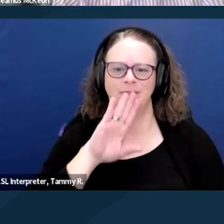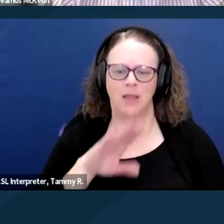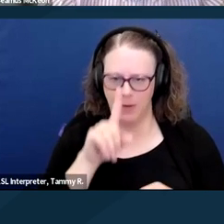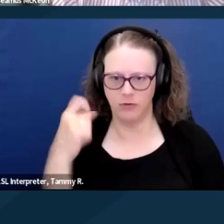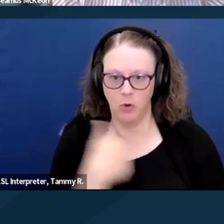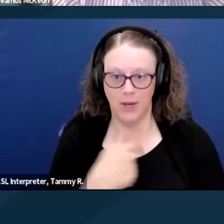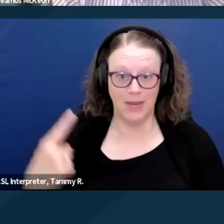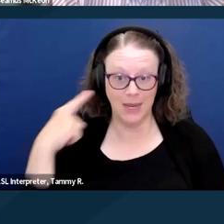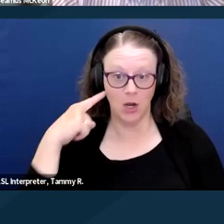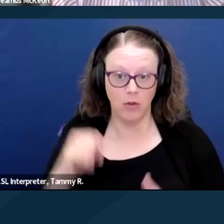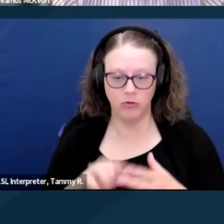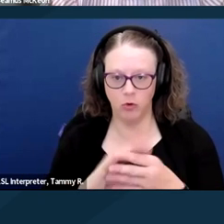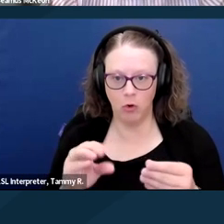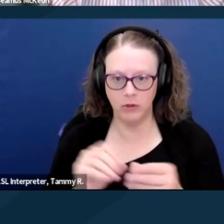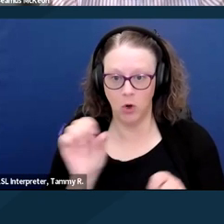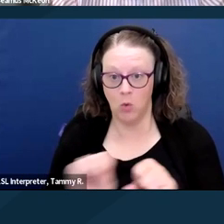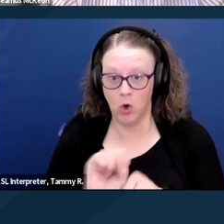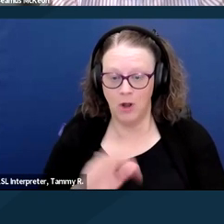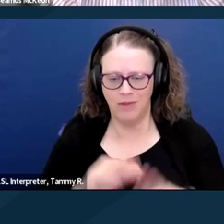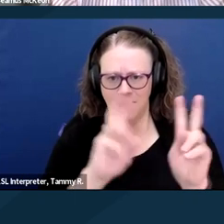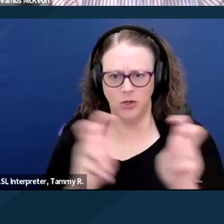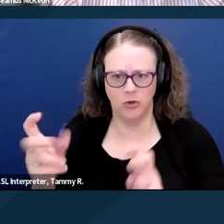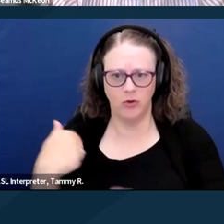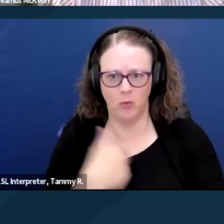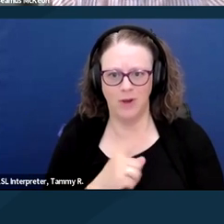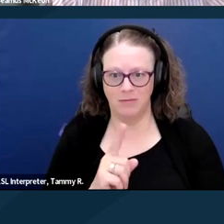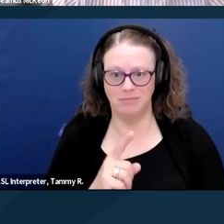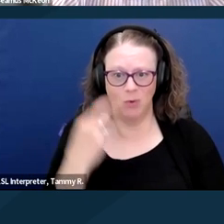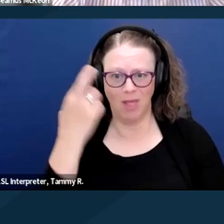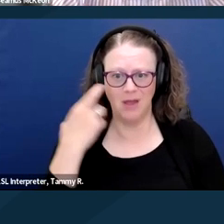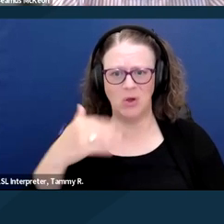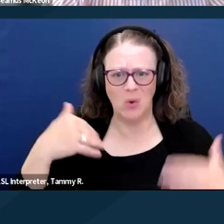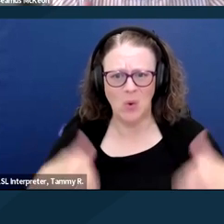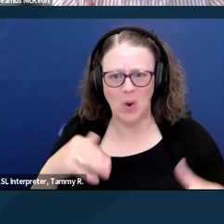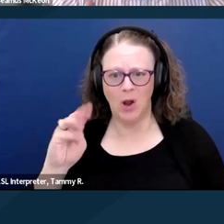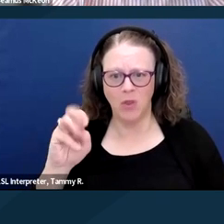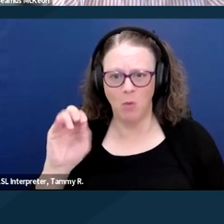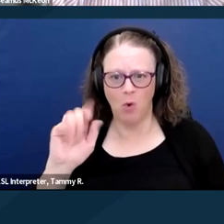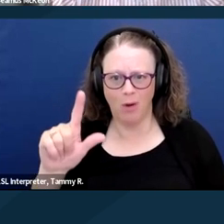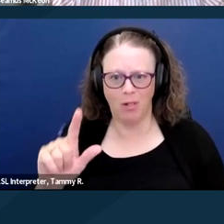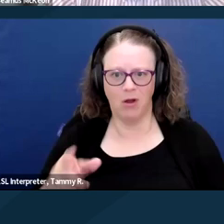you just recognize the very human and moral urgency of this issue.